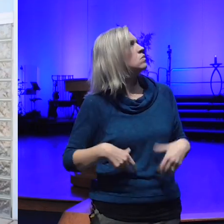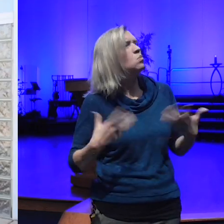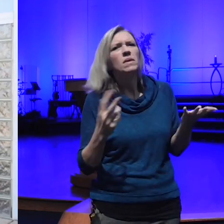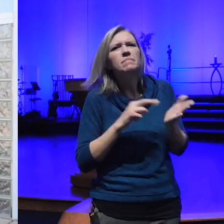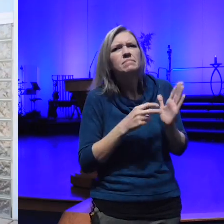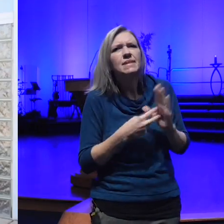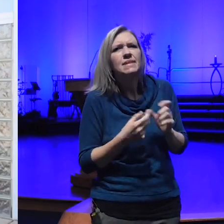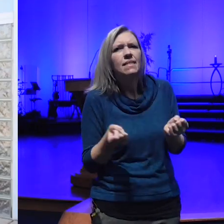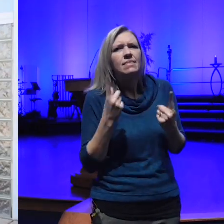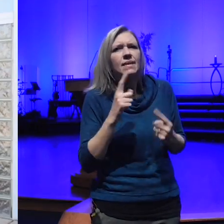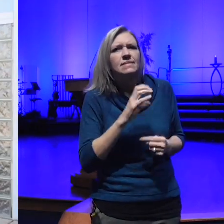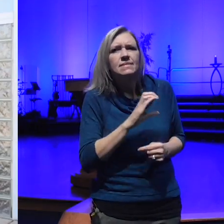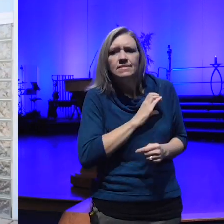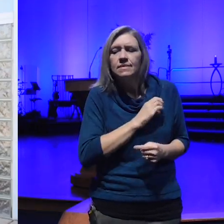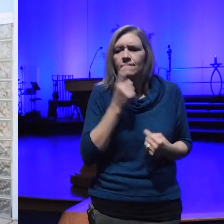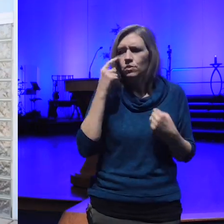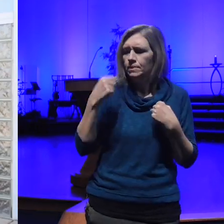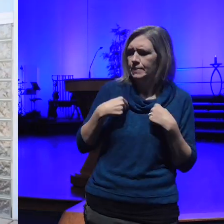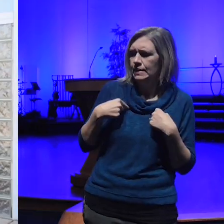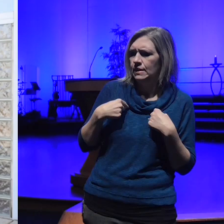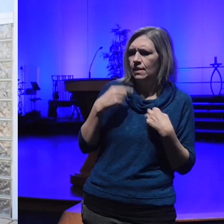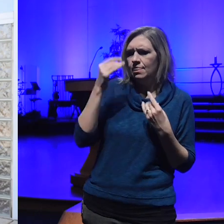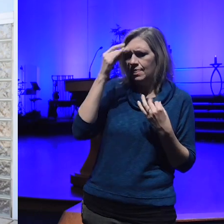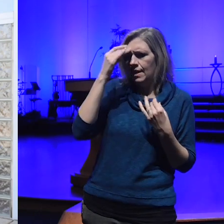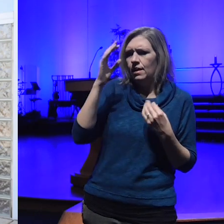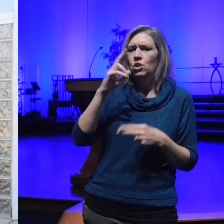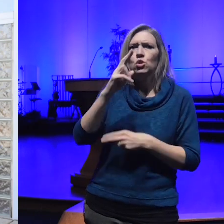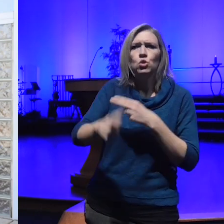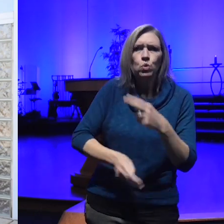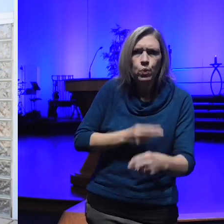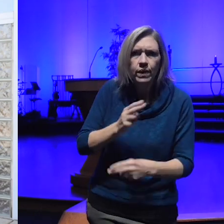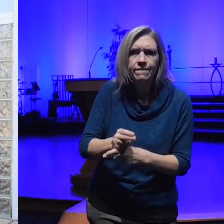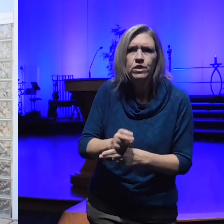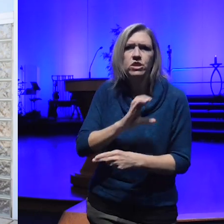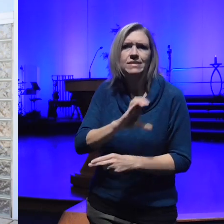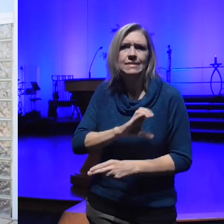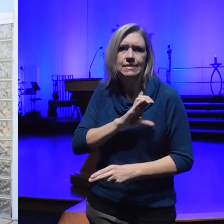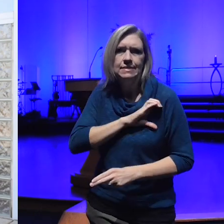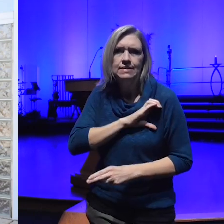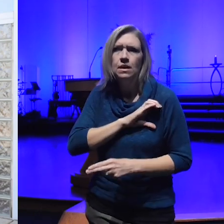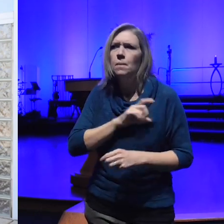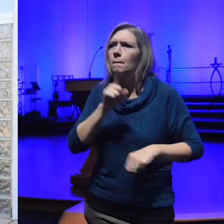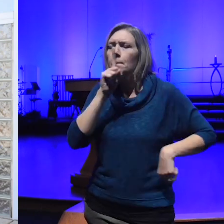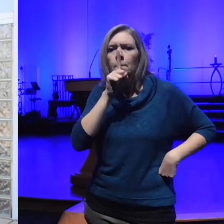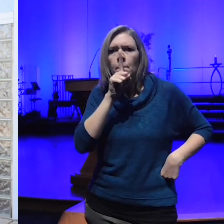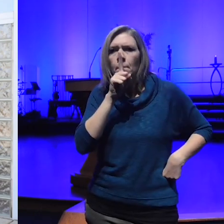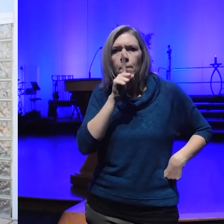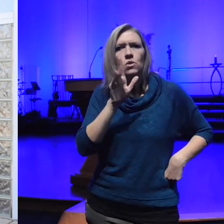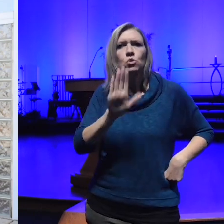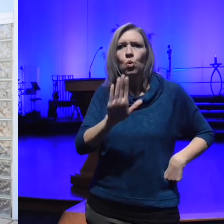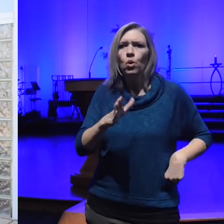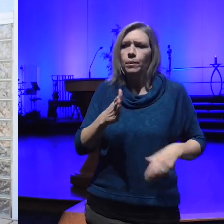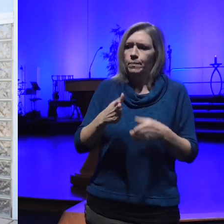to me it's to think as a universal citizen so not just your own personal desires but what's for the